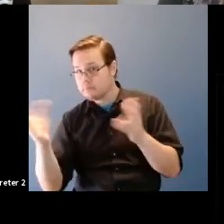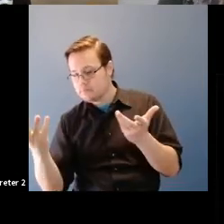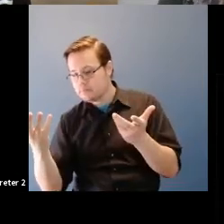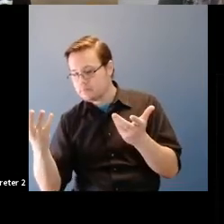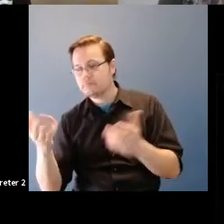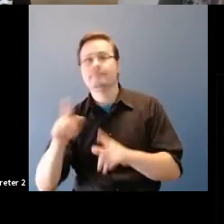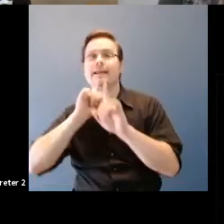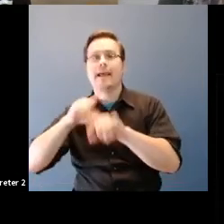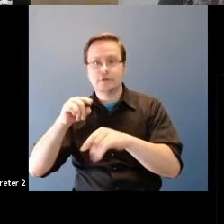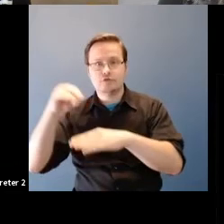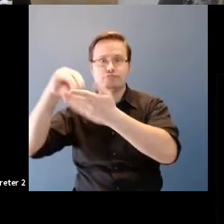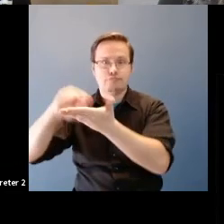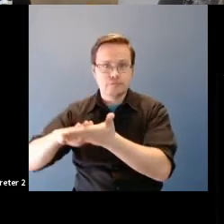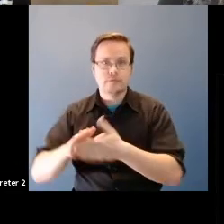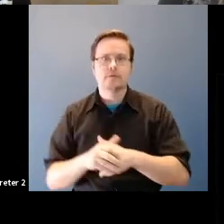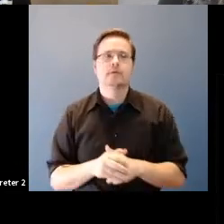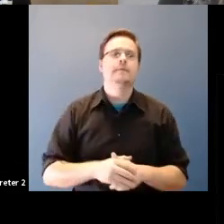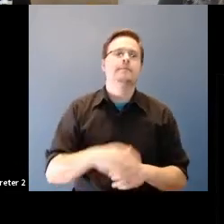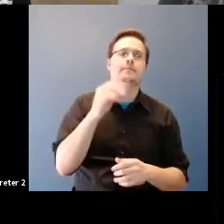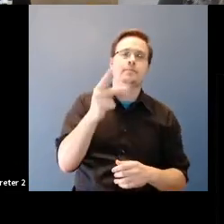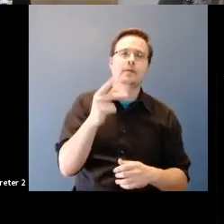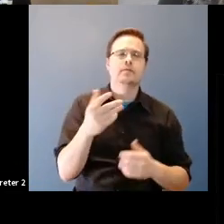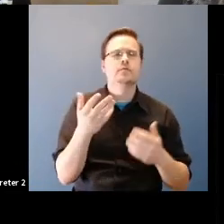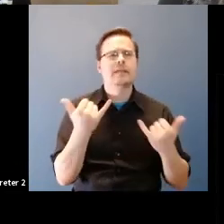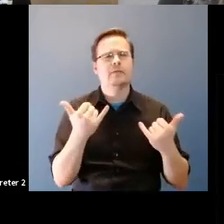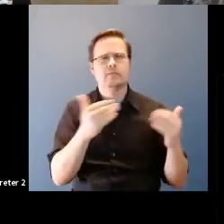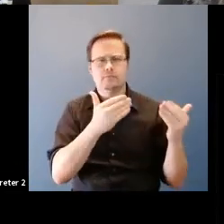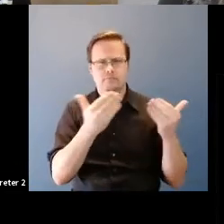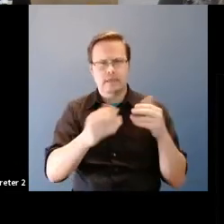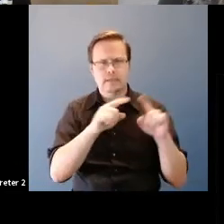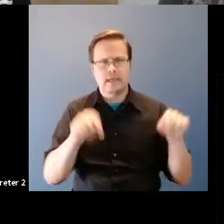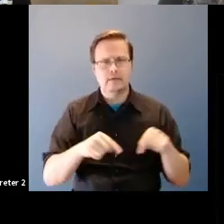Martin Wattenberg: So what we'll do here is give two demos, that I.